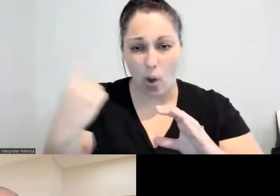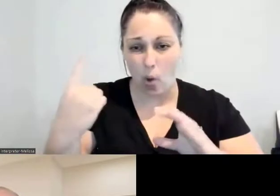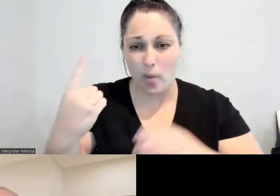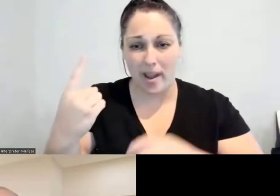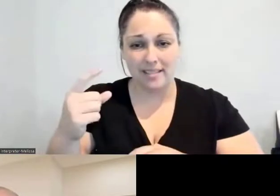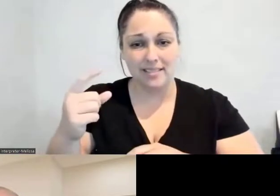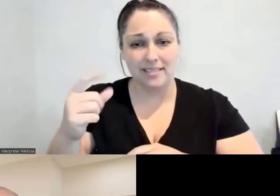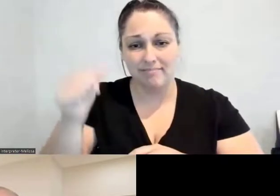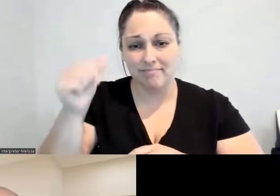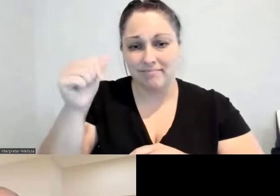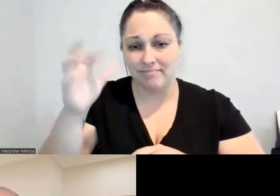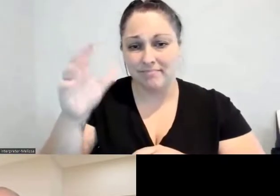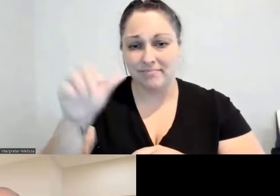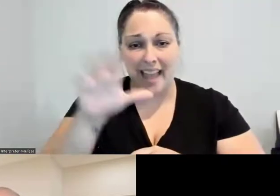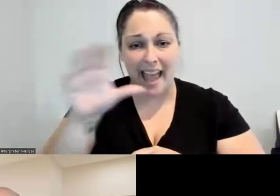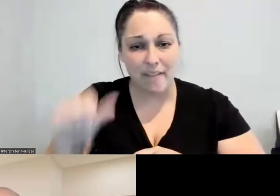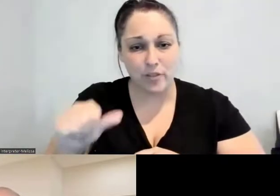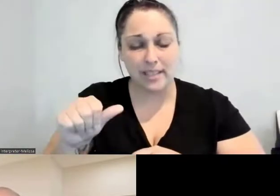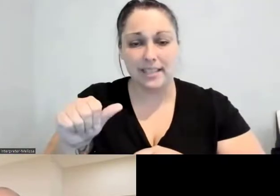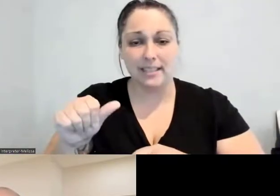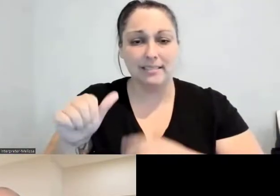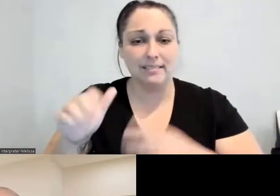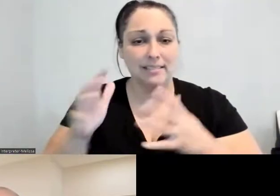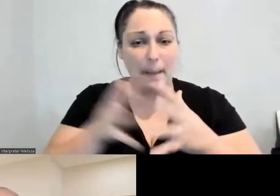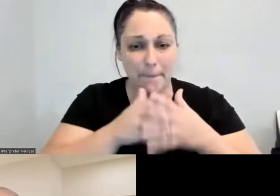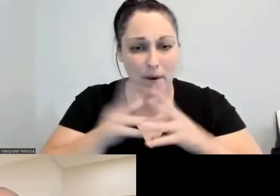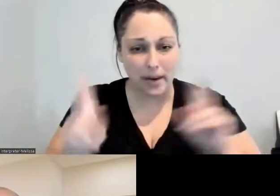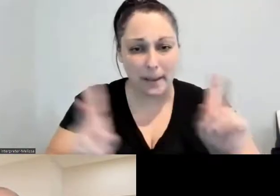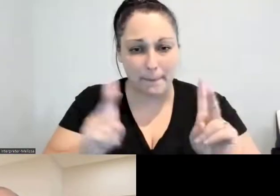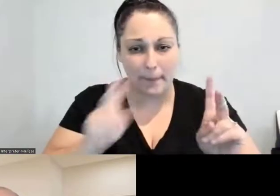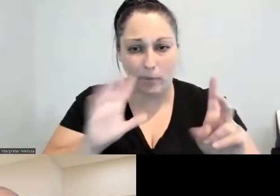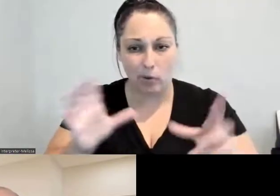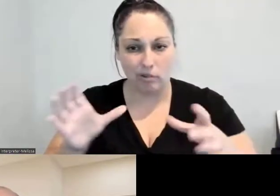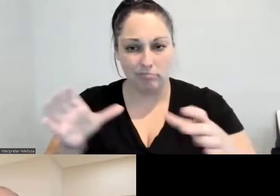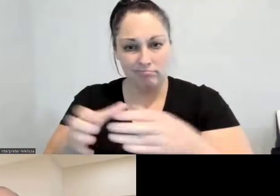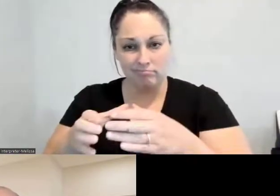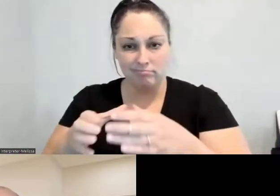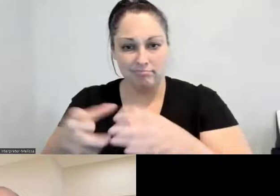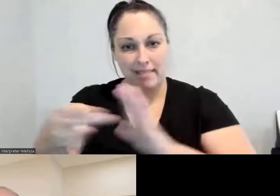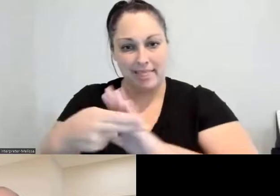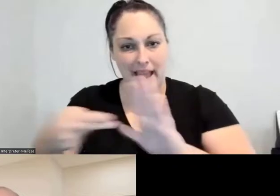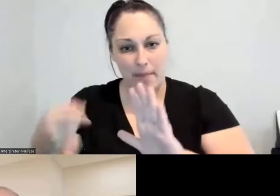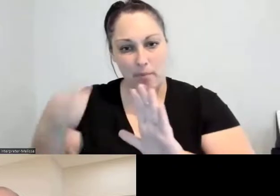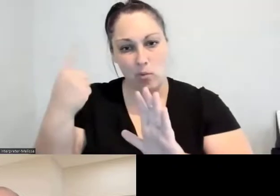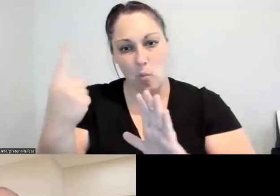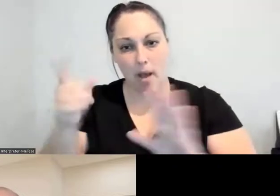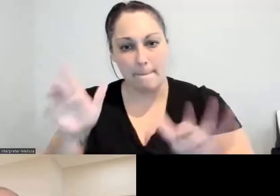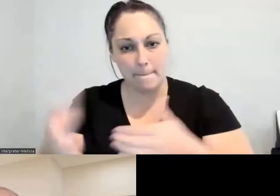we're not moving forward. Absolutely we are. And we want to be able to live in liberty ‑‑ with liberty and